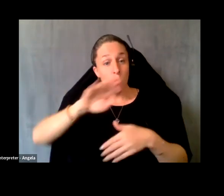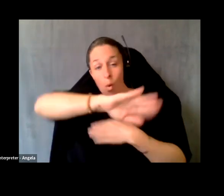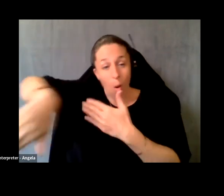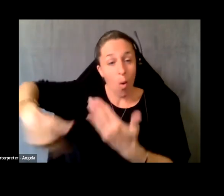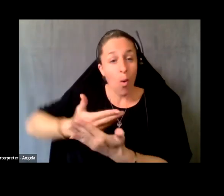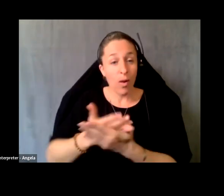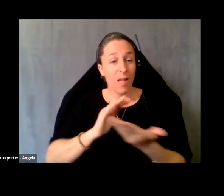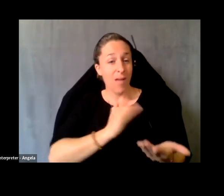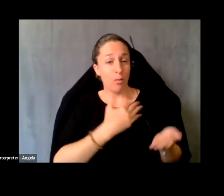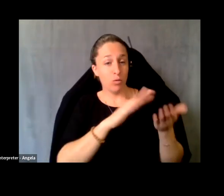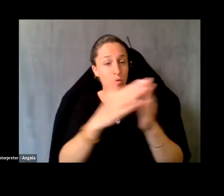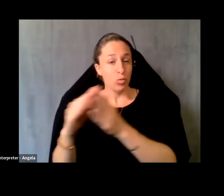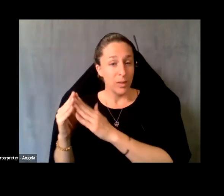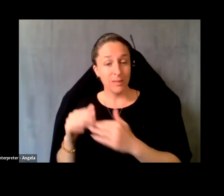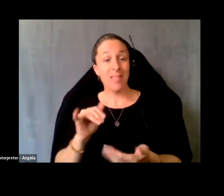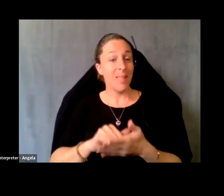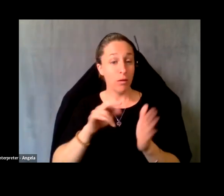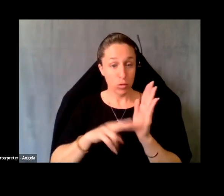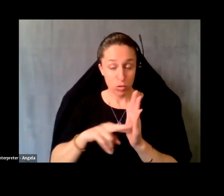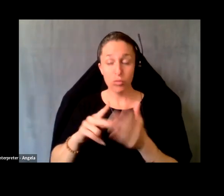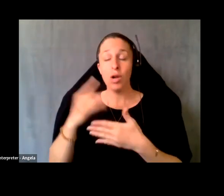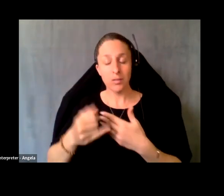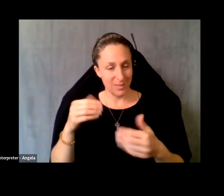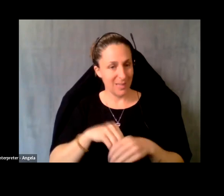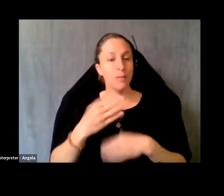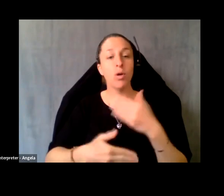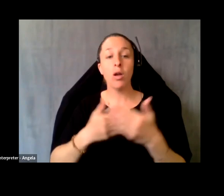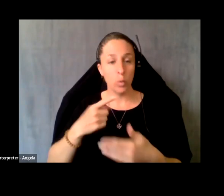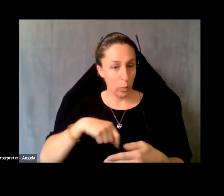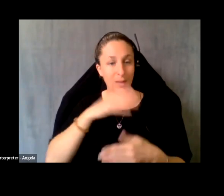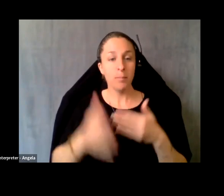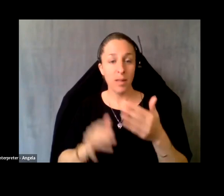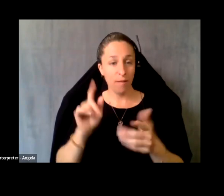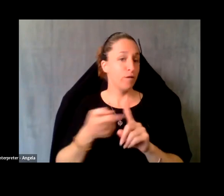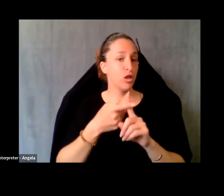So that research project is in progress. We have completed the first phase of it. where we